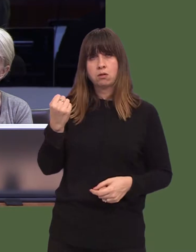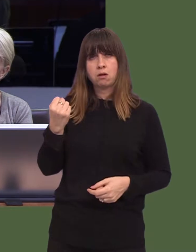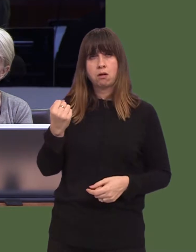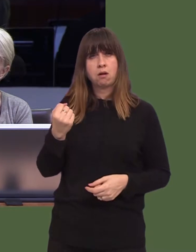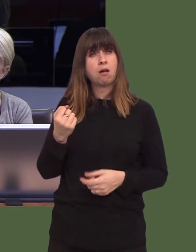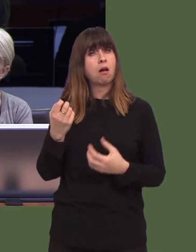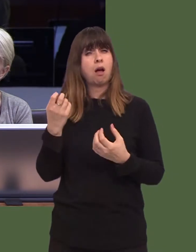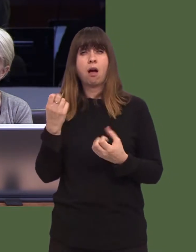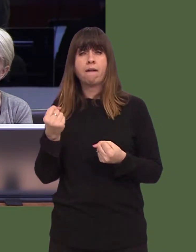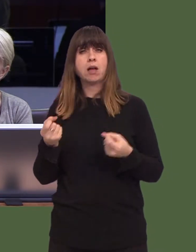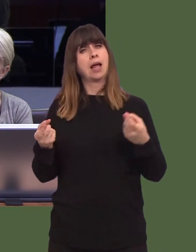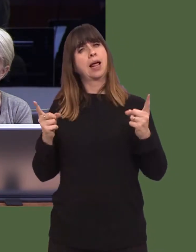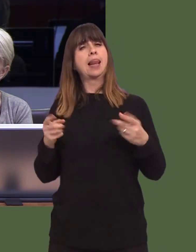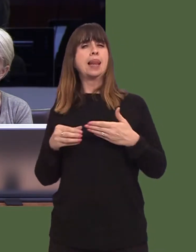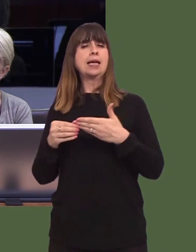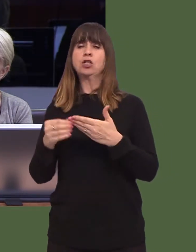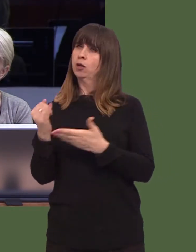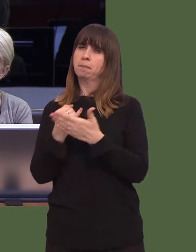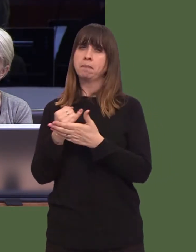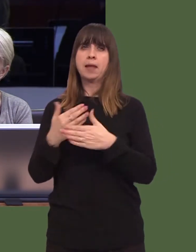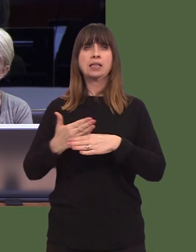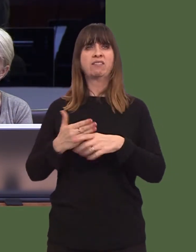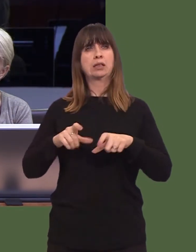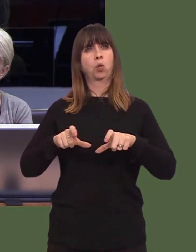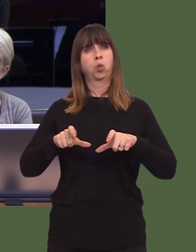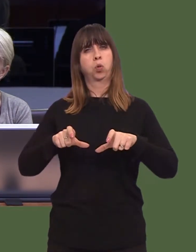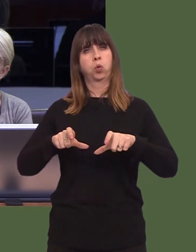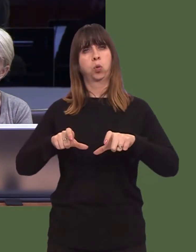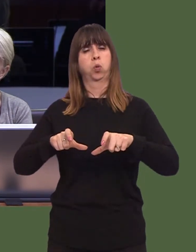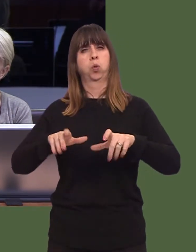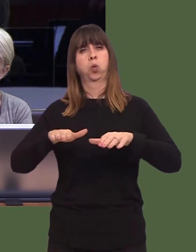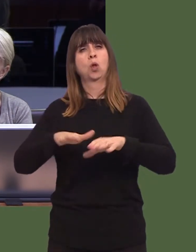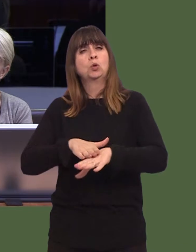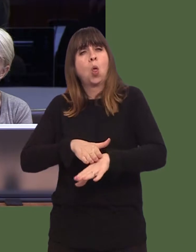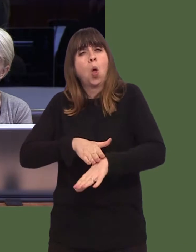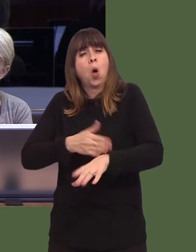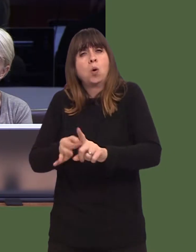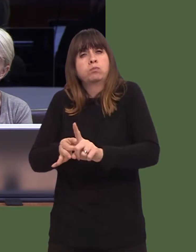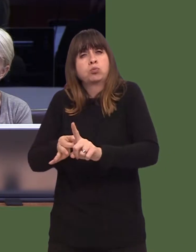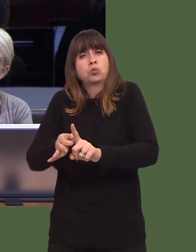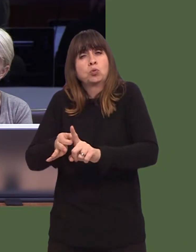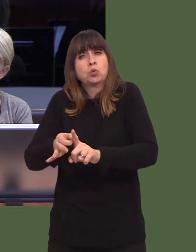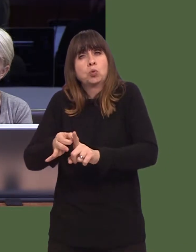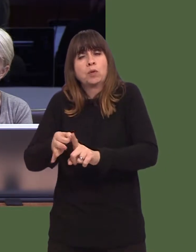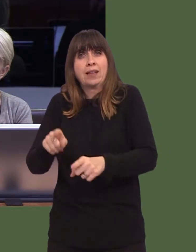of leadership, stagnant activity, and frustratingly slow progress in a number of important areas.í